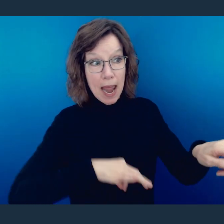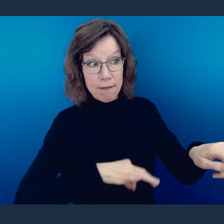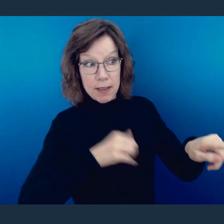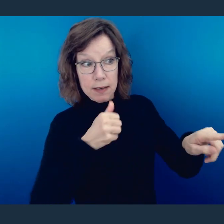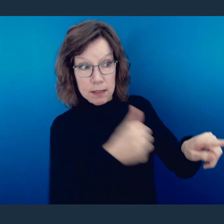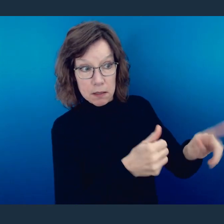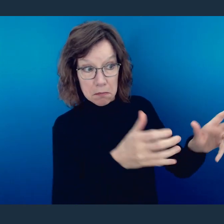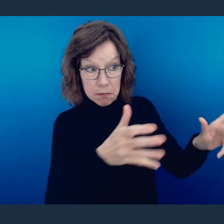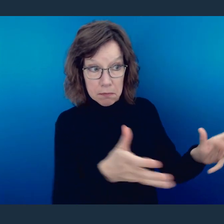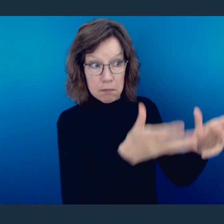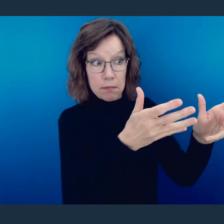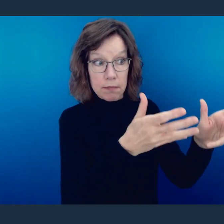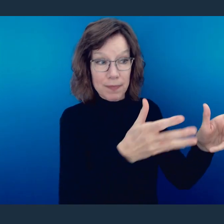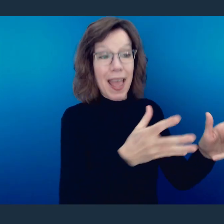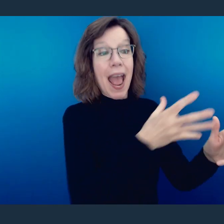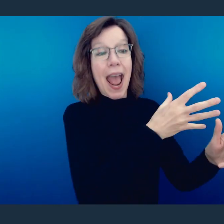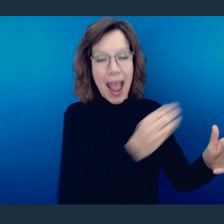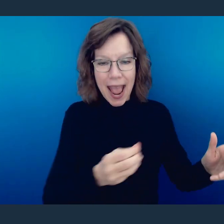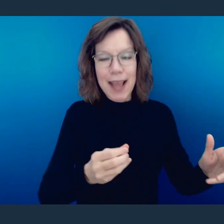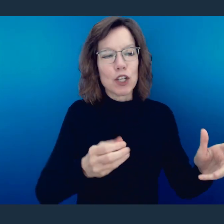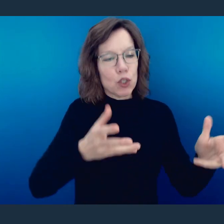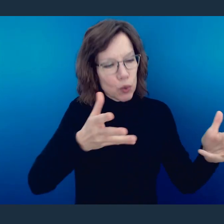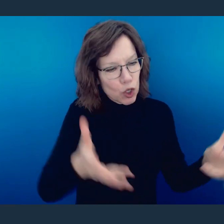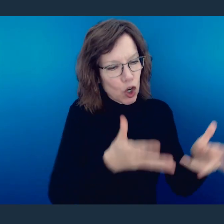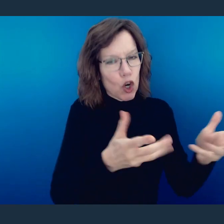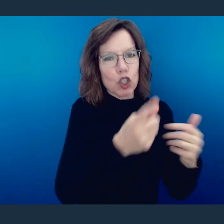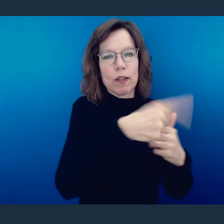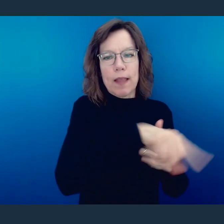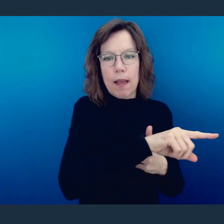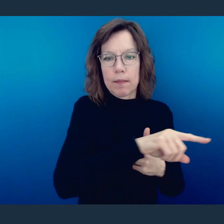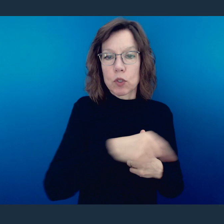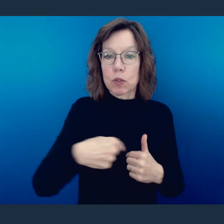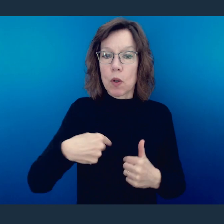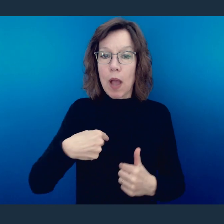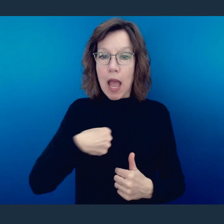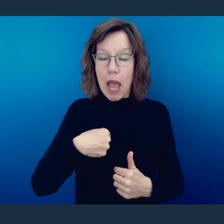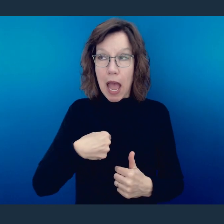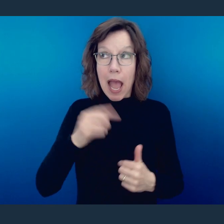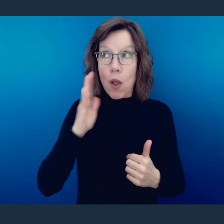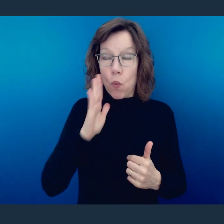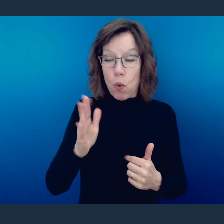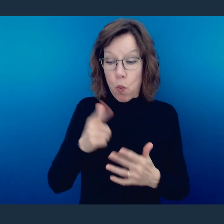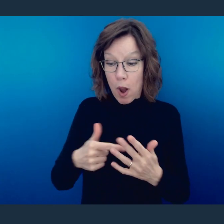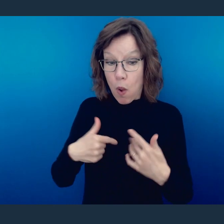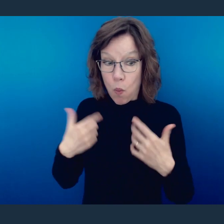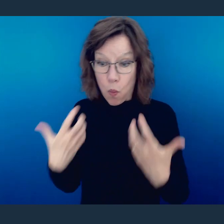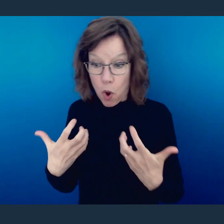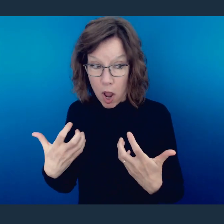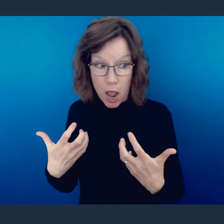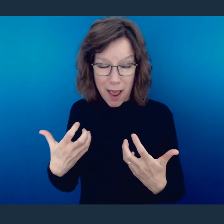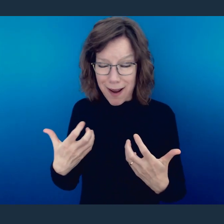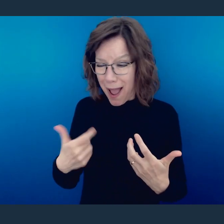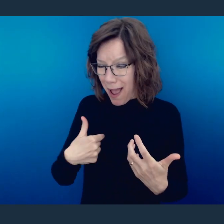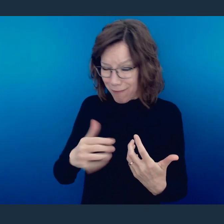for their good, and to build them up. So I am not going to forego something that I may